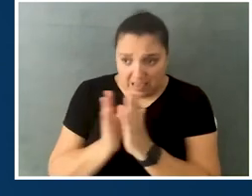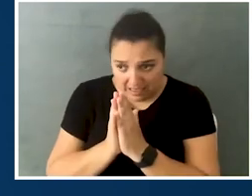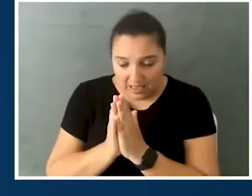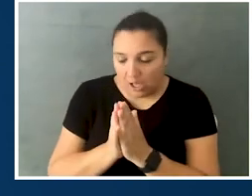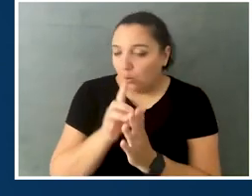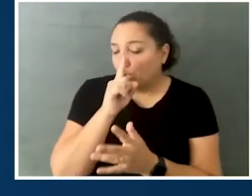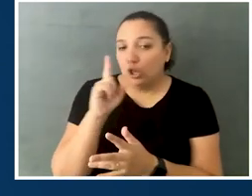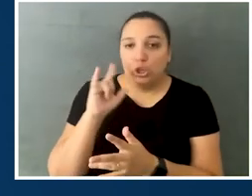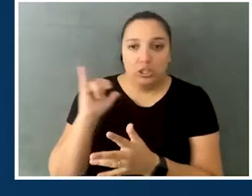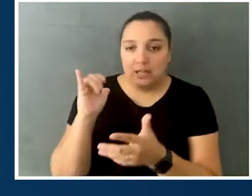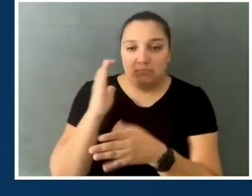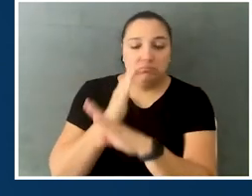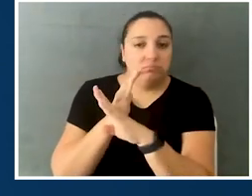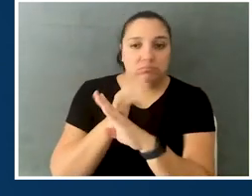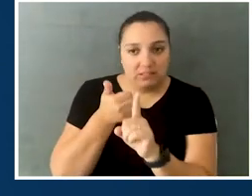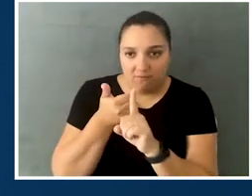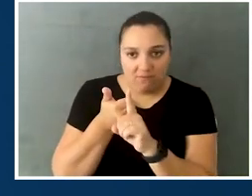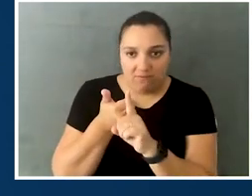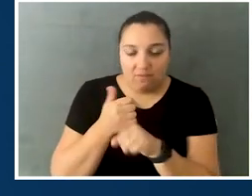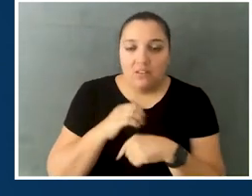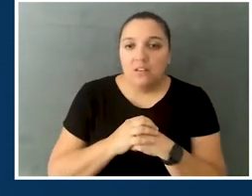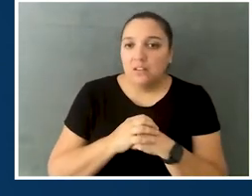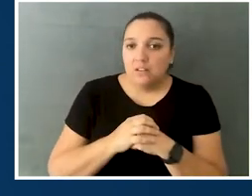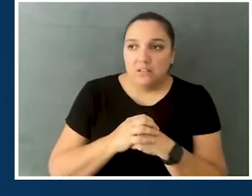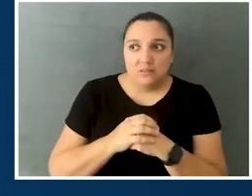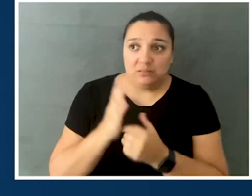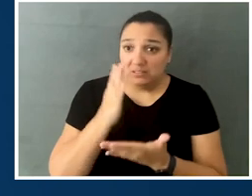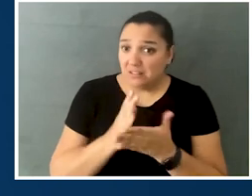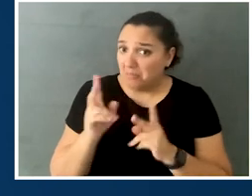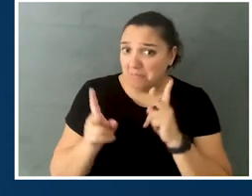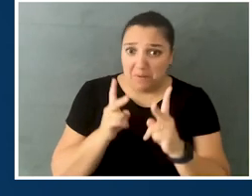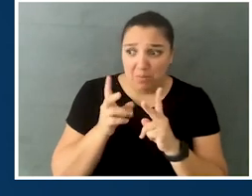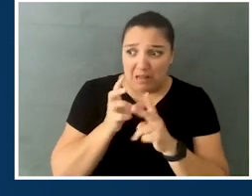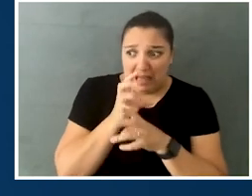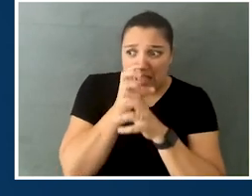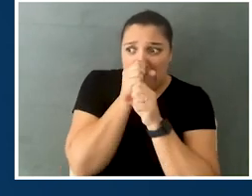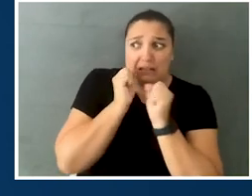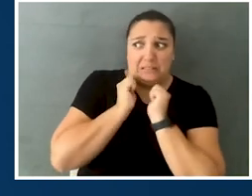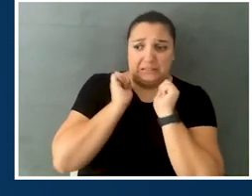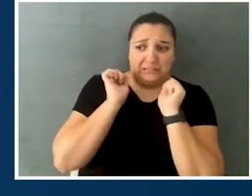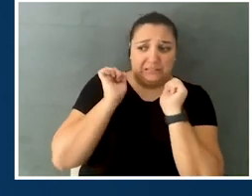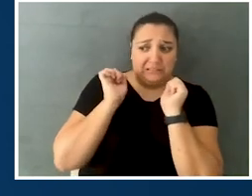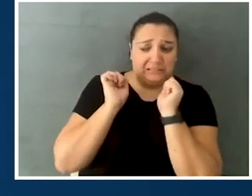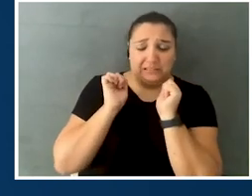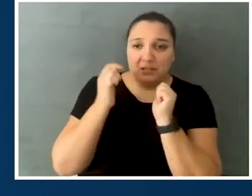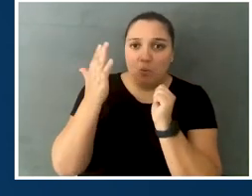as you spoke about, where some people won't even go there because it's too much,